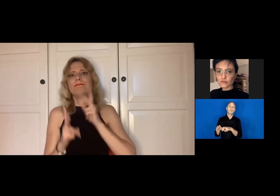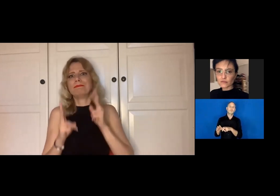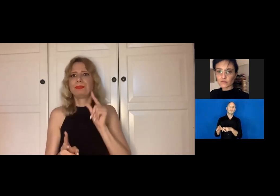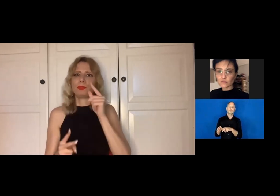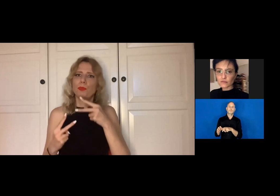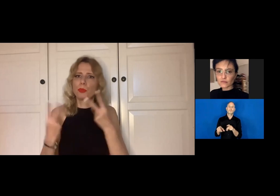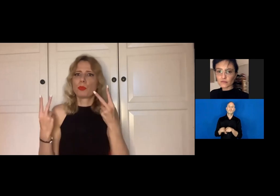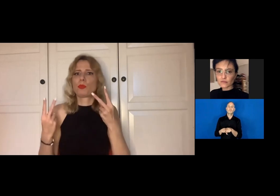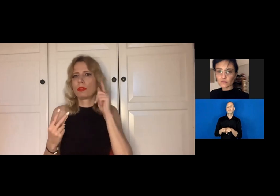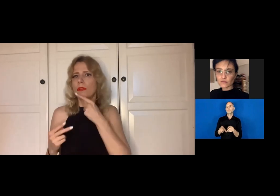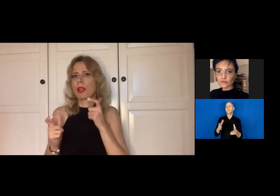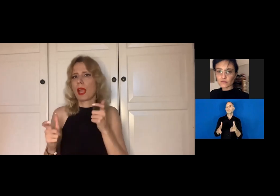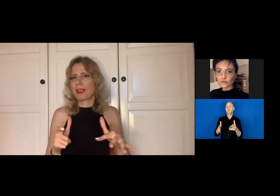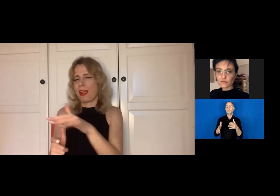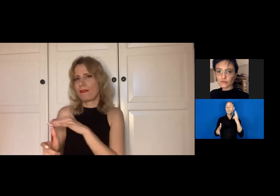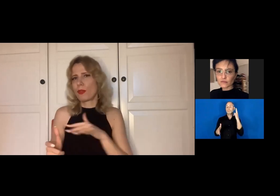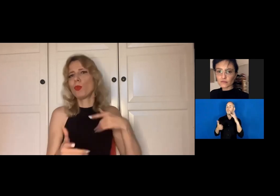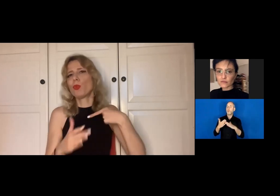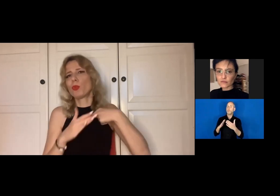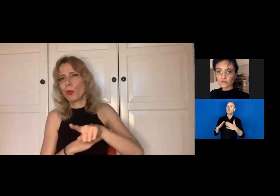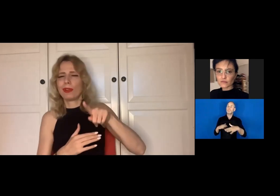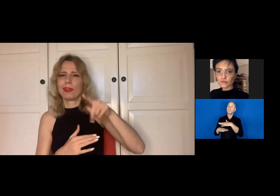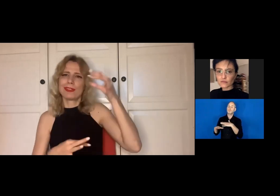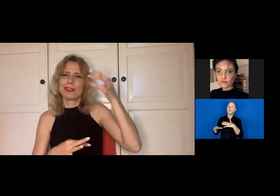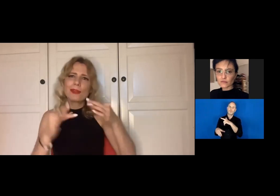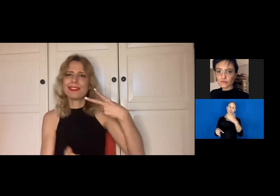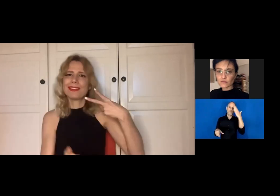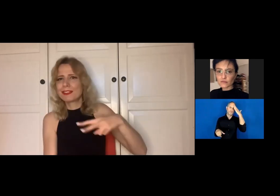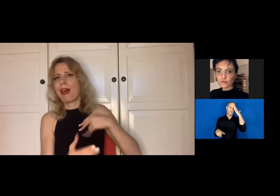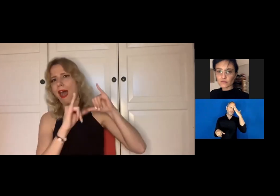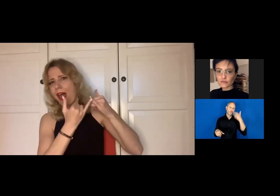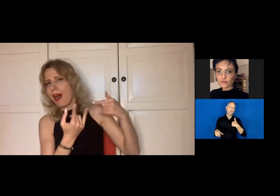And this was the first time I joined a Deaf dancing school and we would dance a lot together.